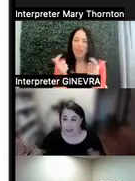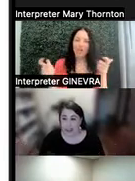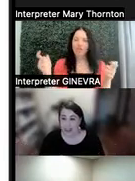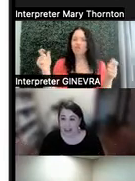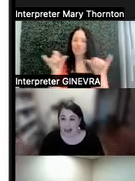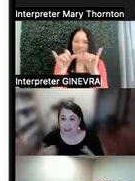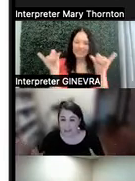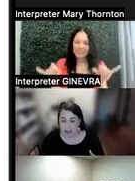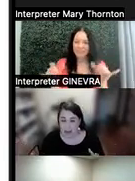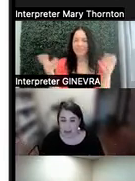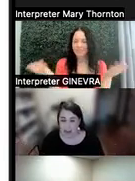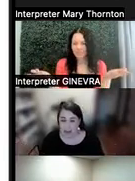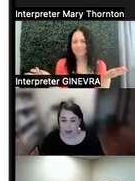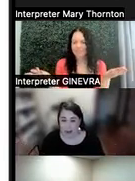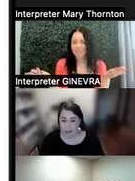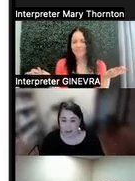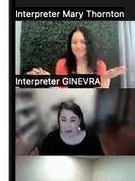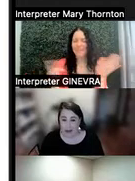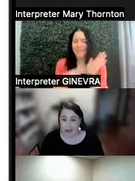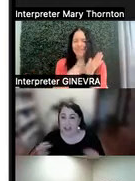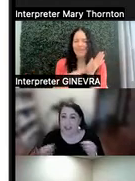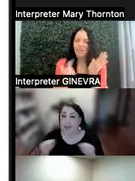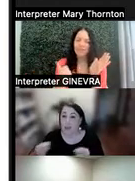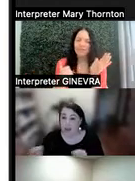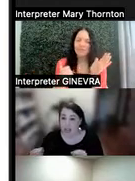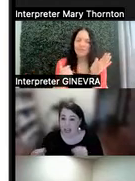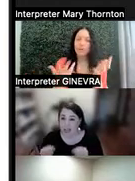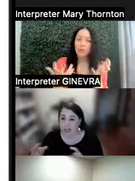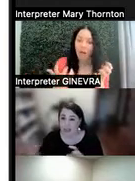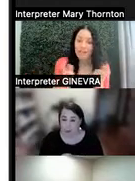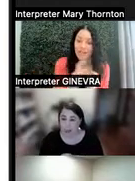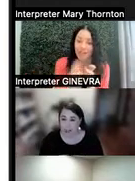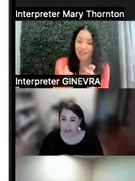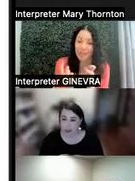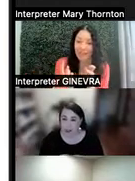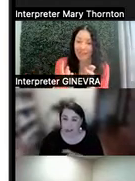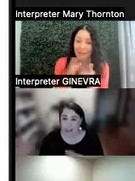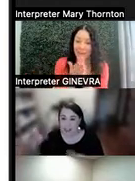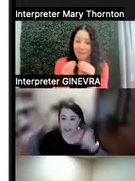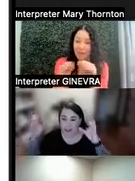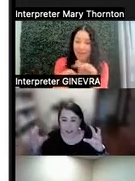is that we might want to-- the things that we want to change to make it more accessible, the institution